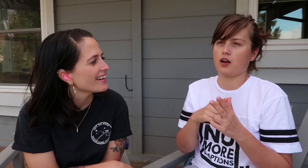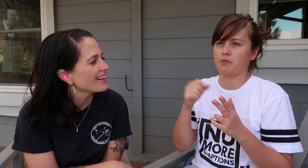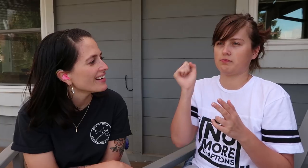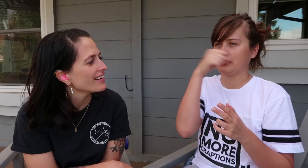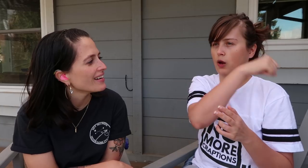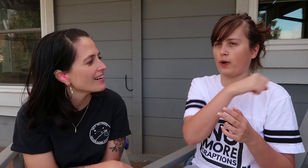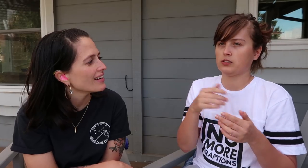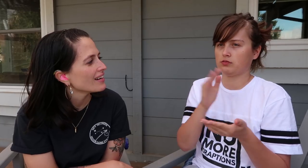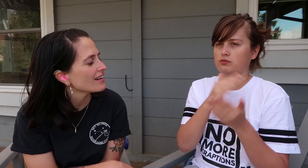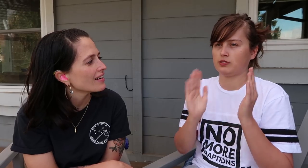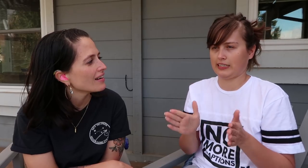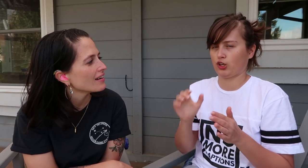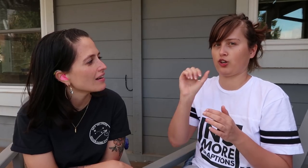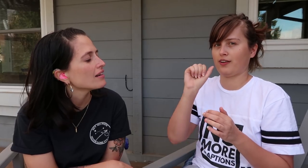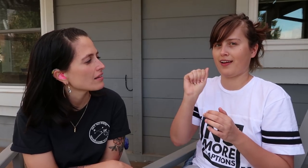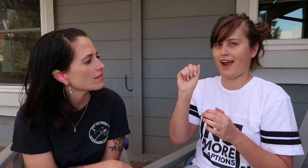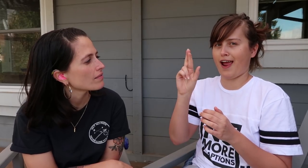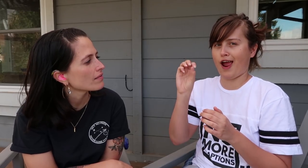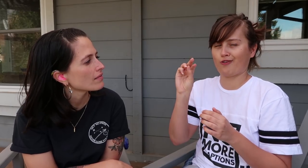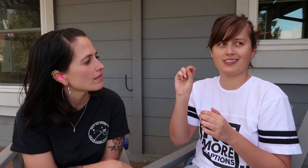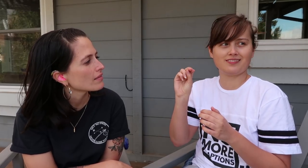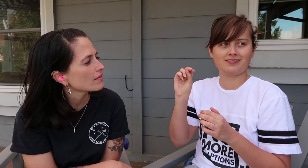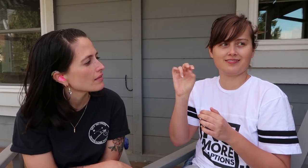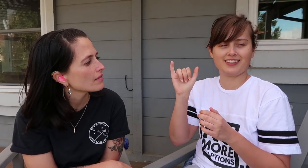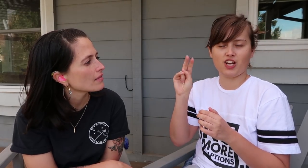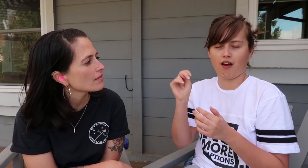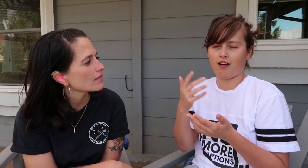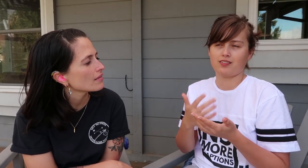And then a Taiwanese singer named Aaron Yan.